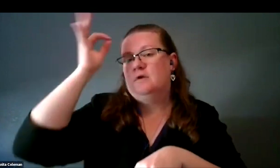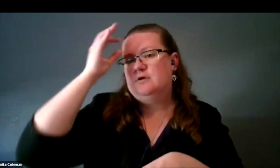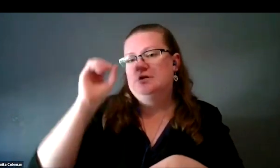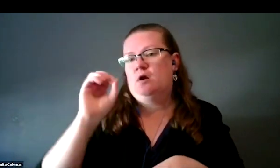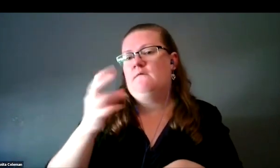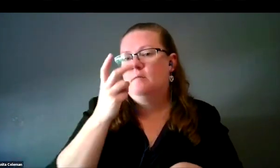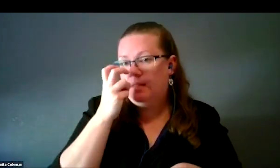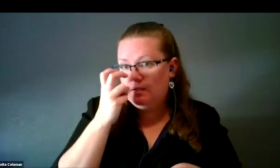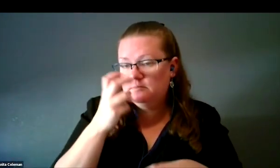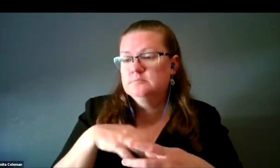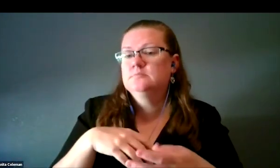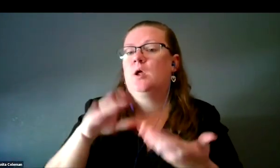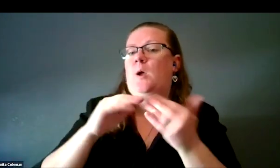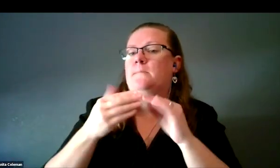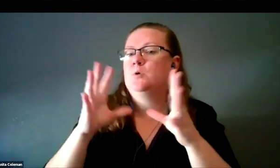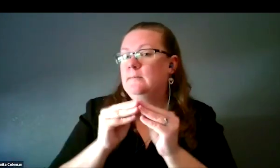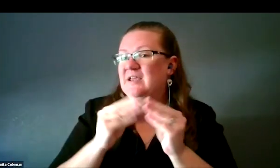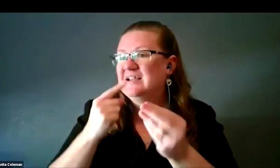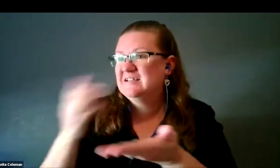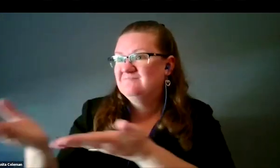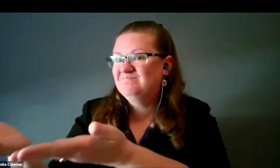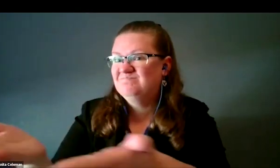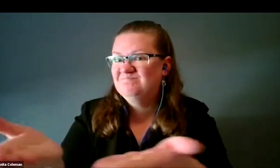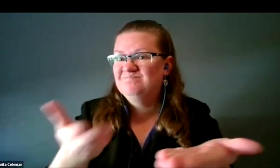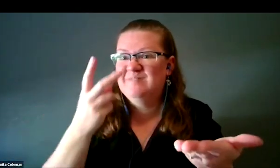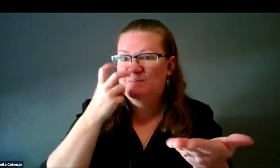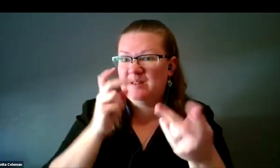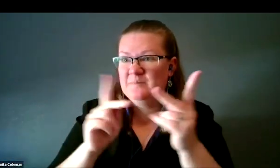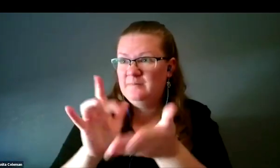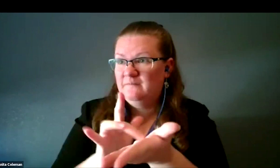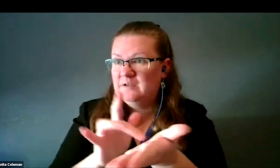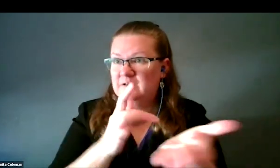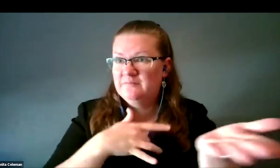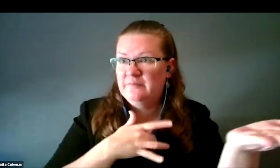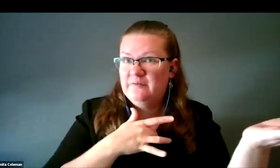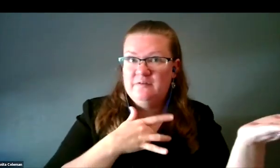community meetings, all kinds of things. "What do you think of these textures?" We got a lot of feedback.